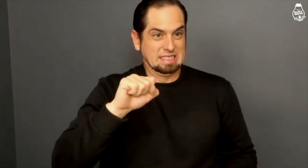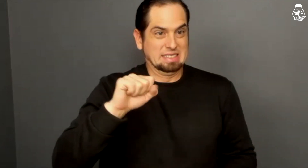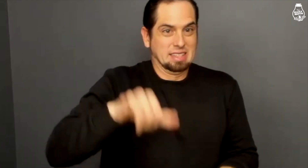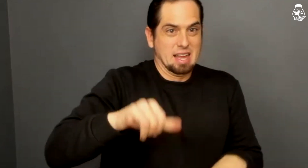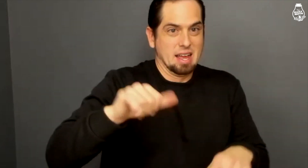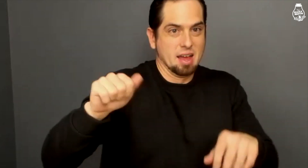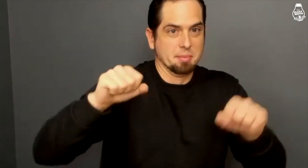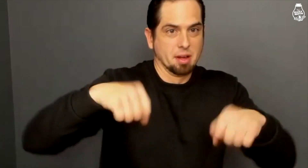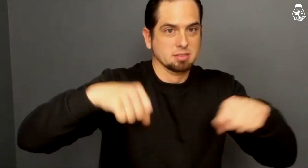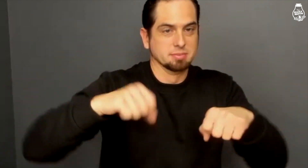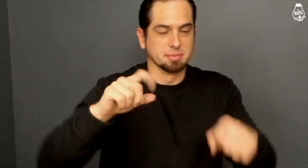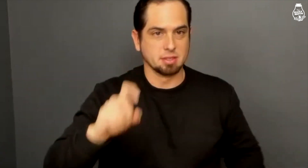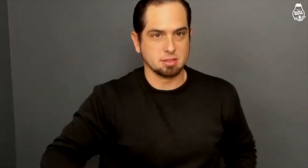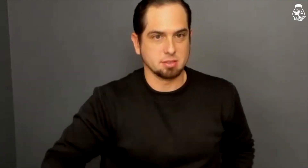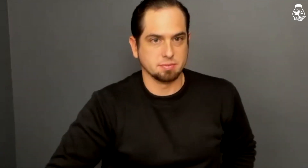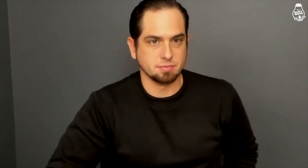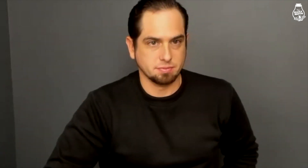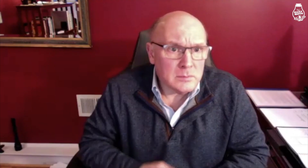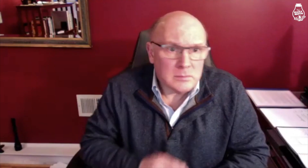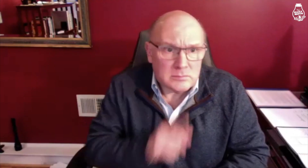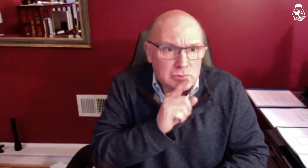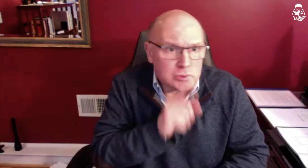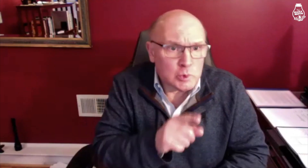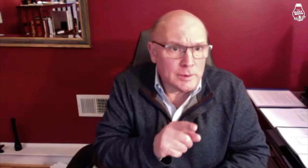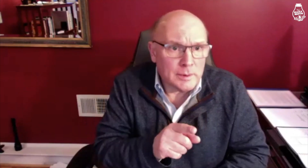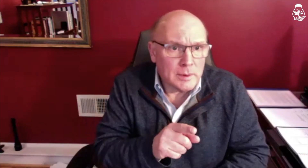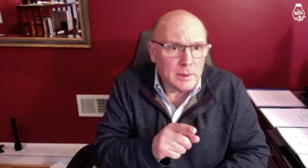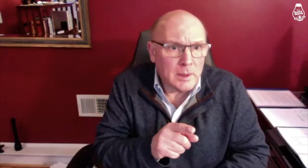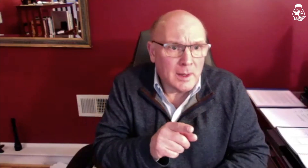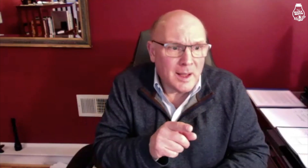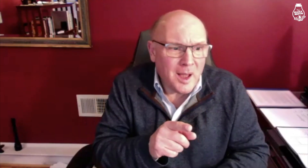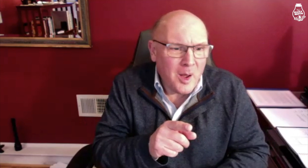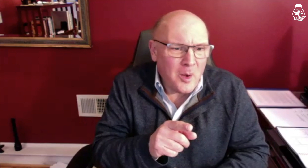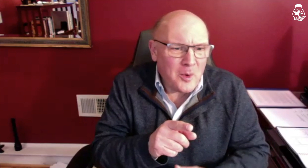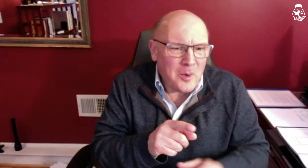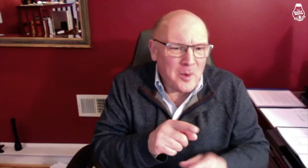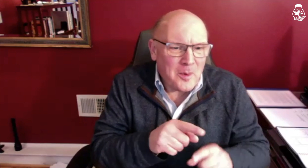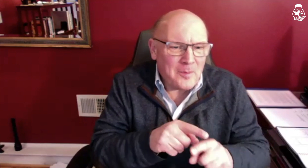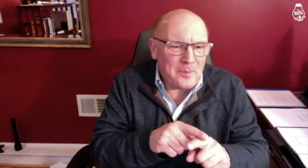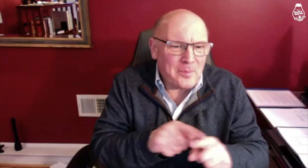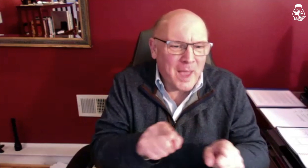Is that a possibility? Sure.